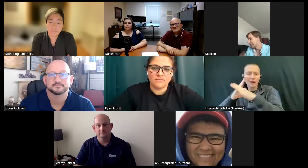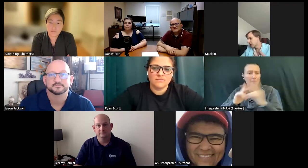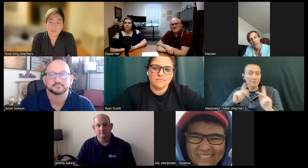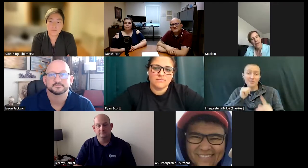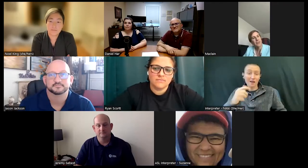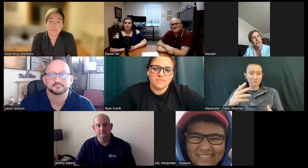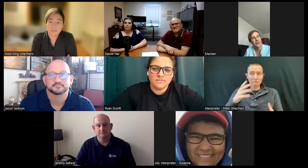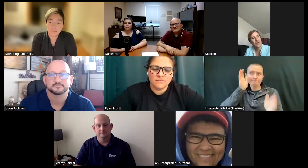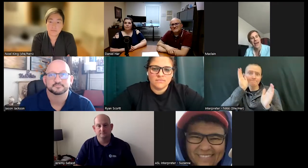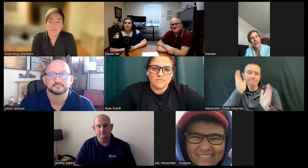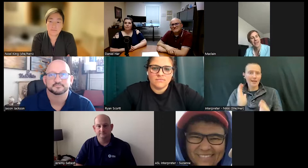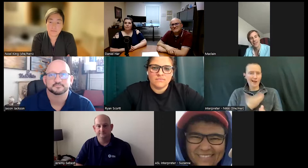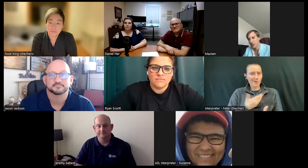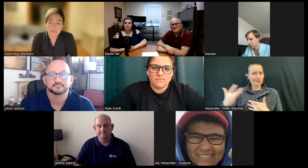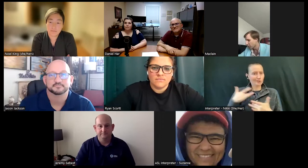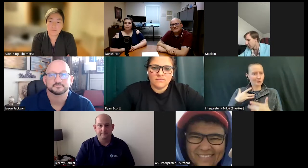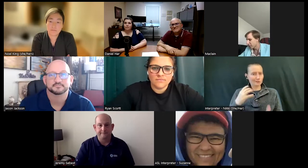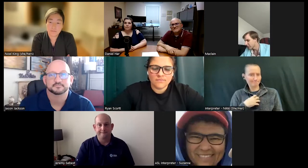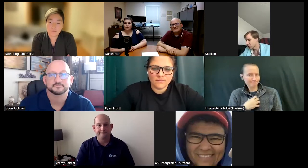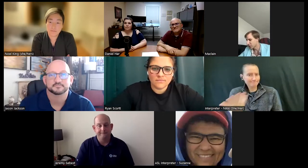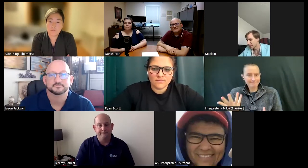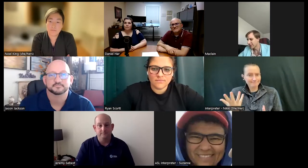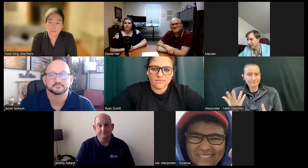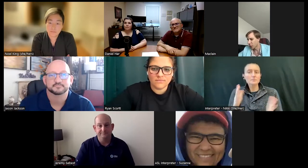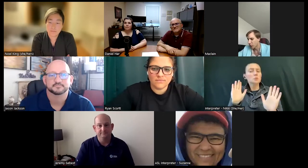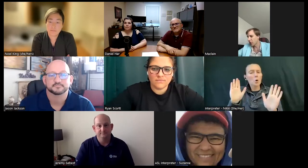and so from there I just learned how to do all the other Industries and learned